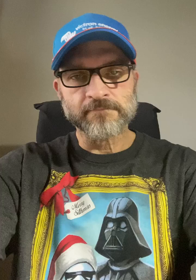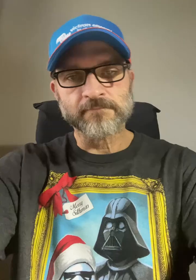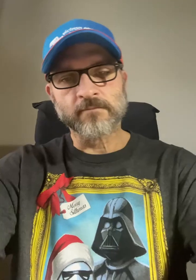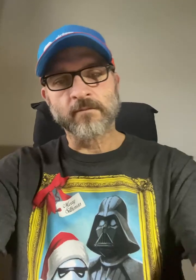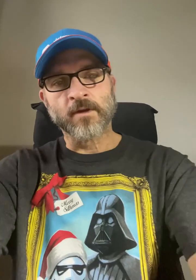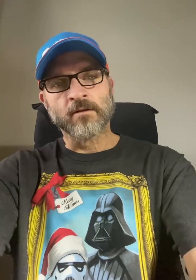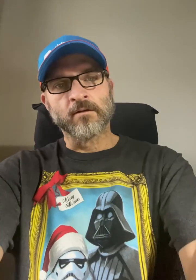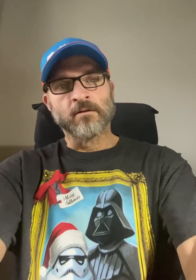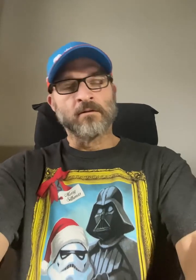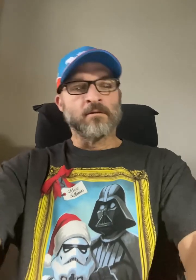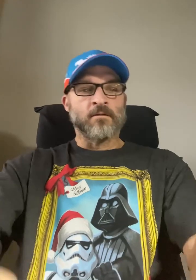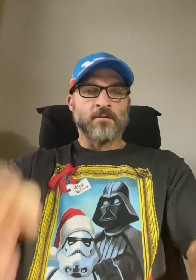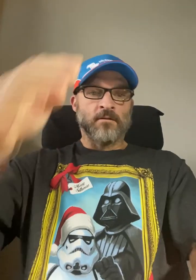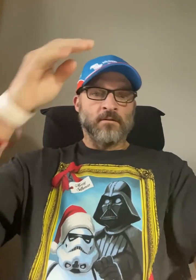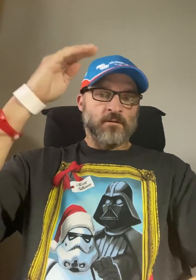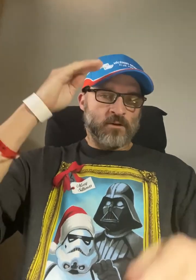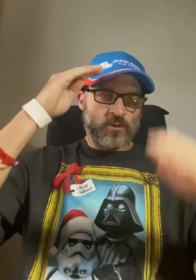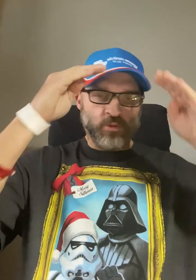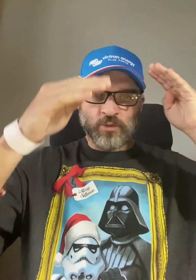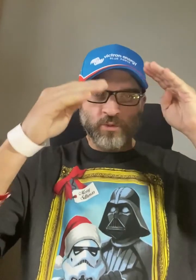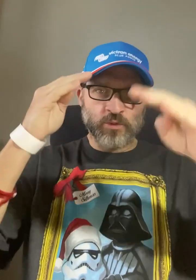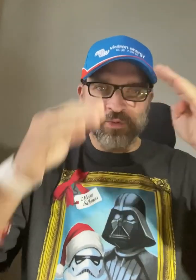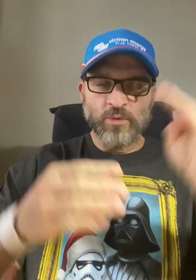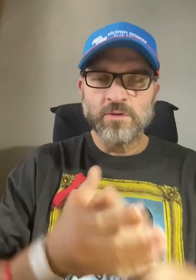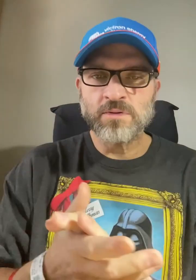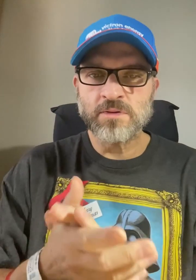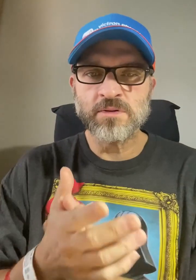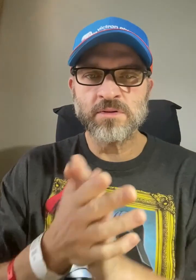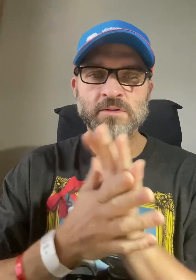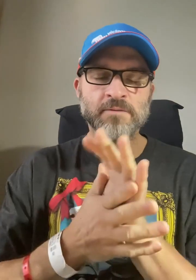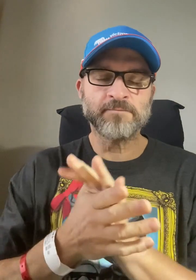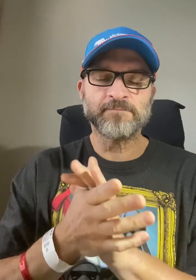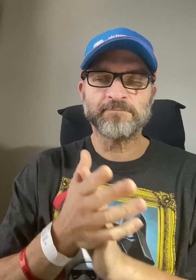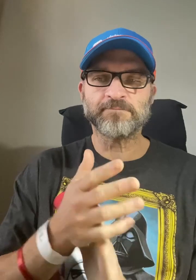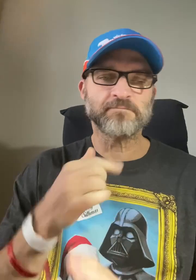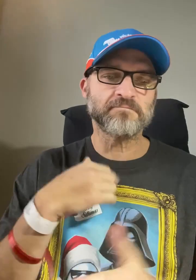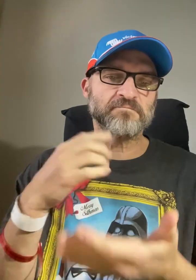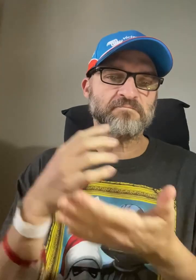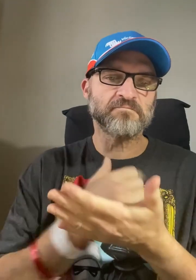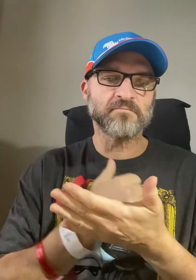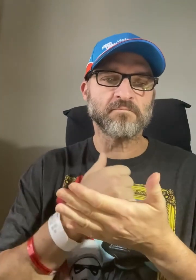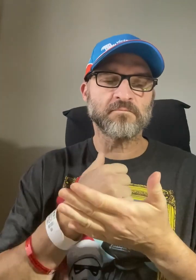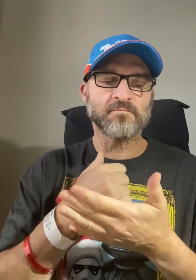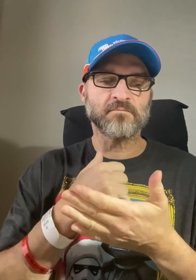Hello everyone.